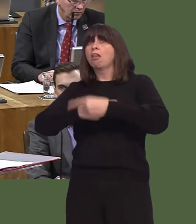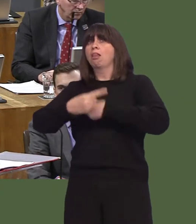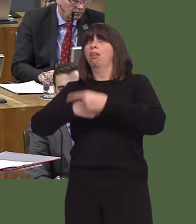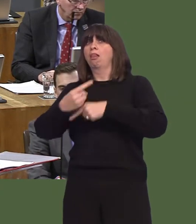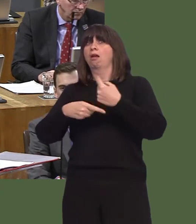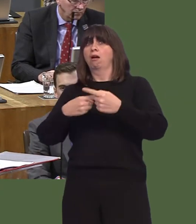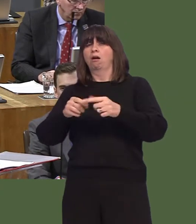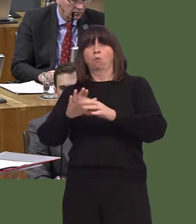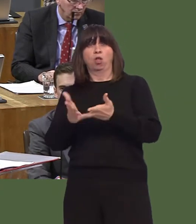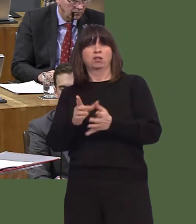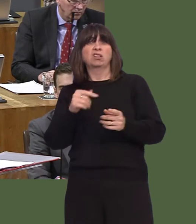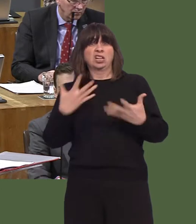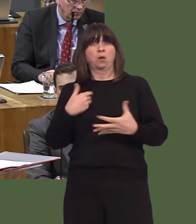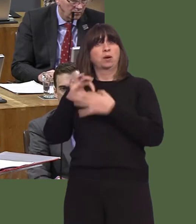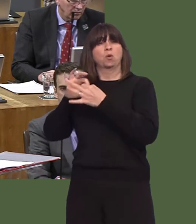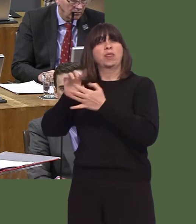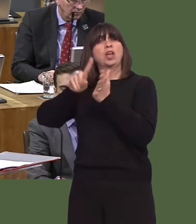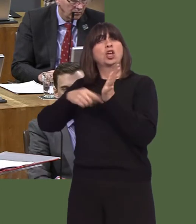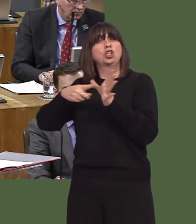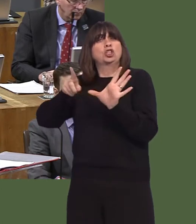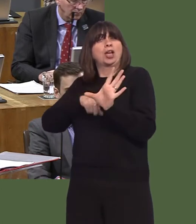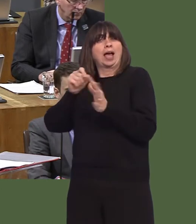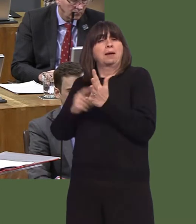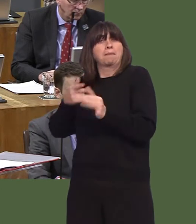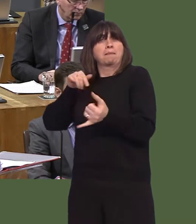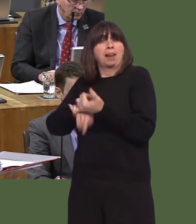We are working, for example, with Jayplas to help it identify suitable sites to base